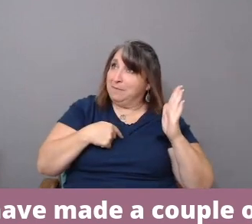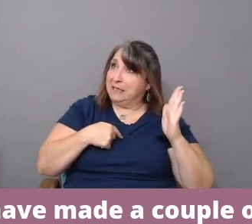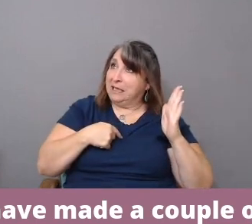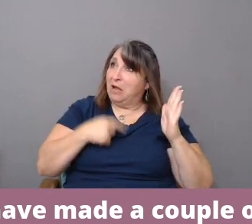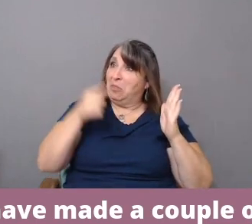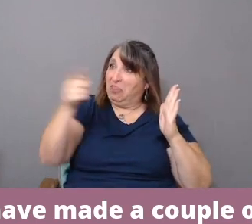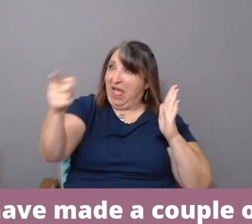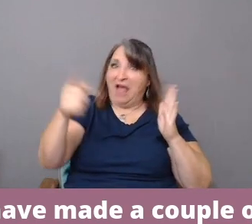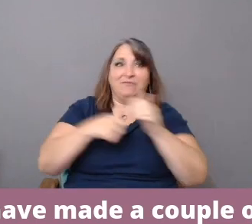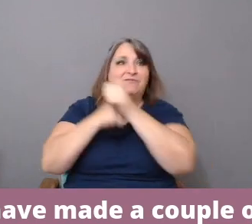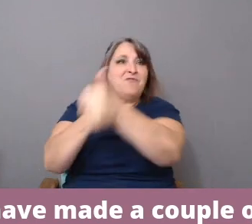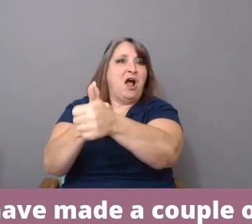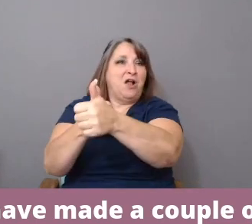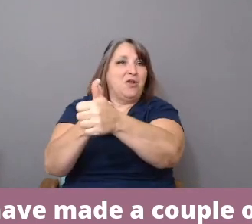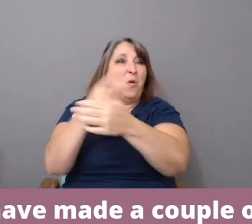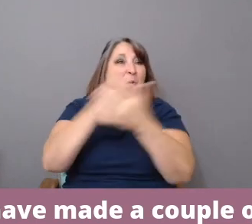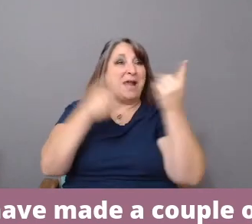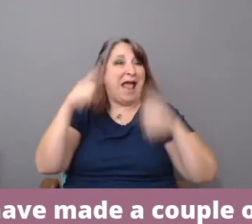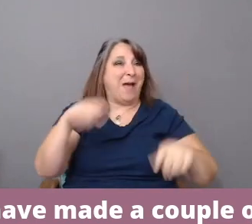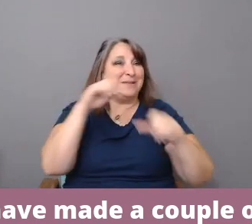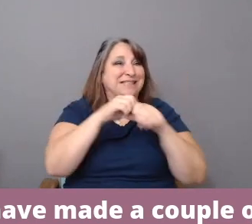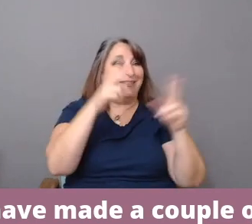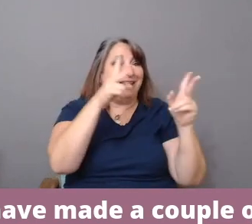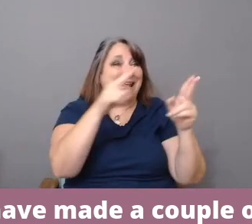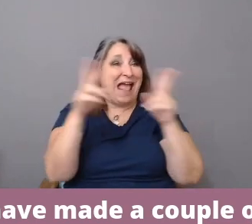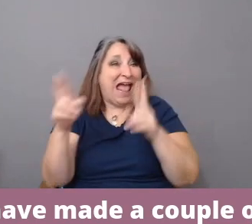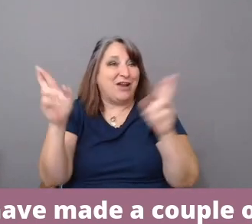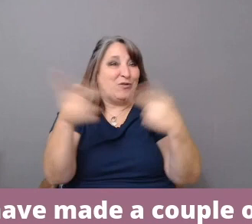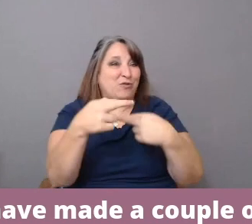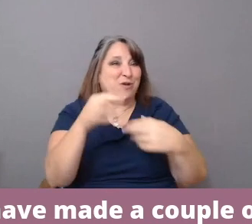There's a magic of almost jazz-like improvisation